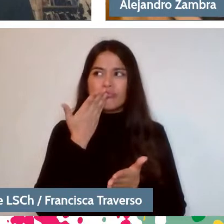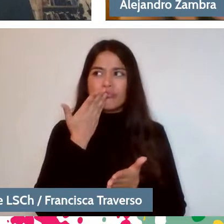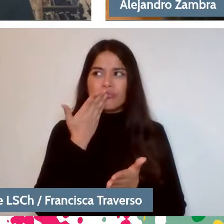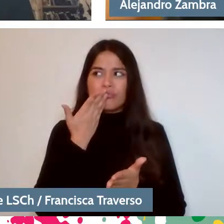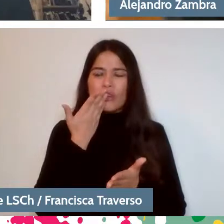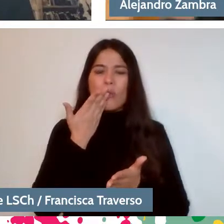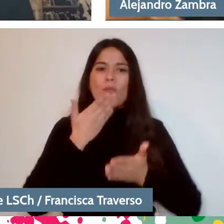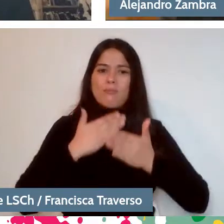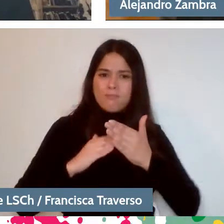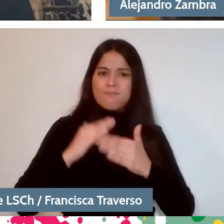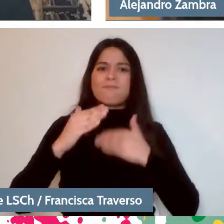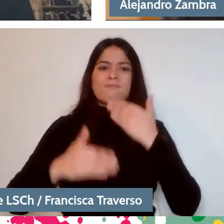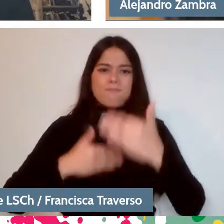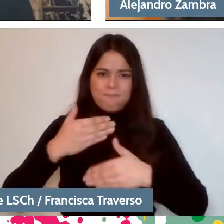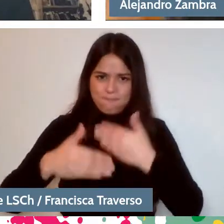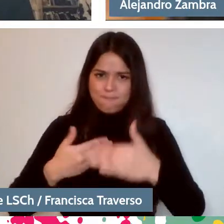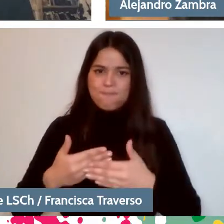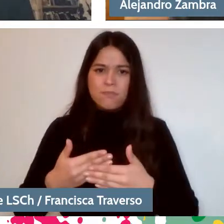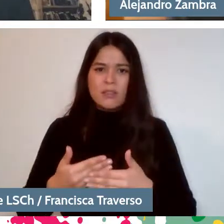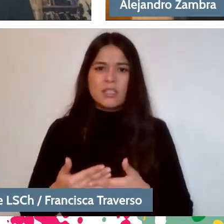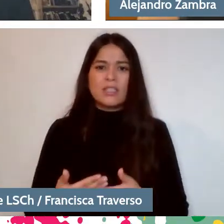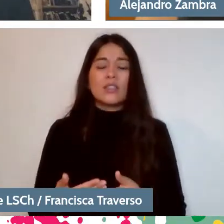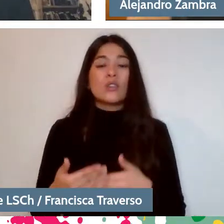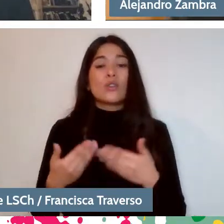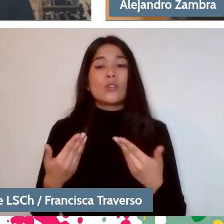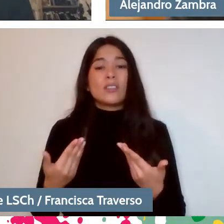So, of course, if I take it to the territory of memories,